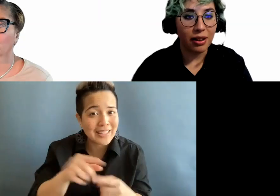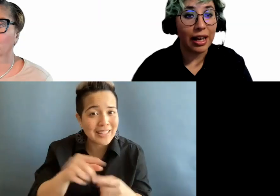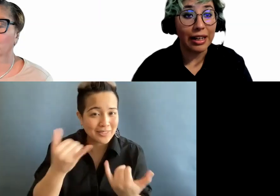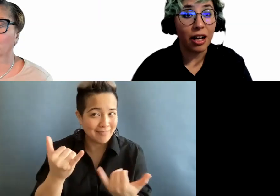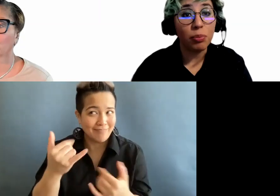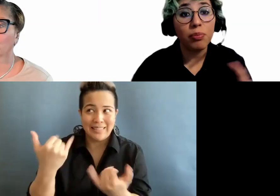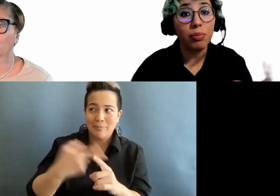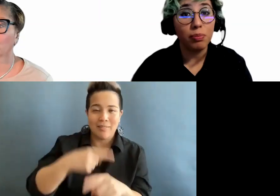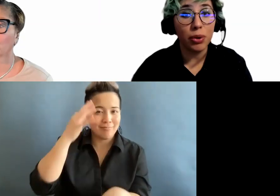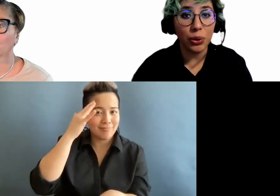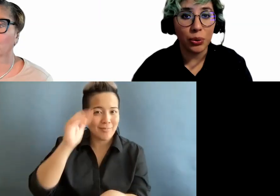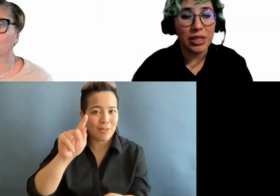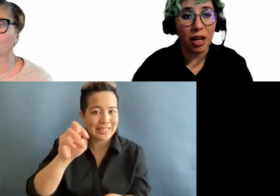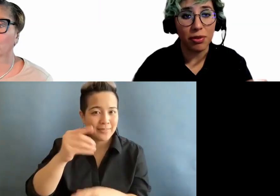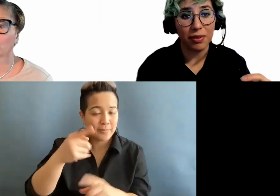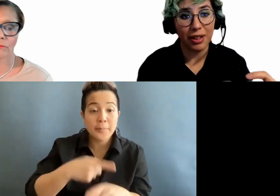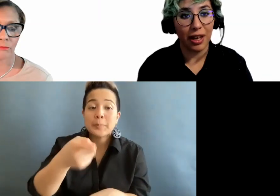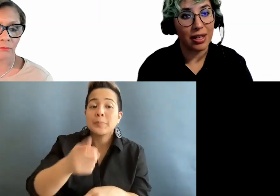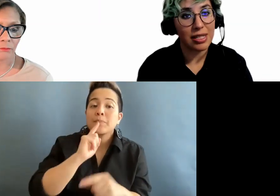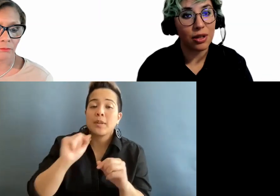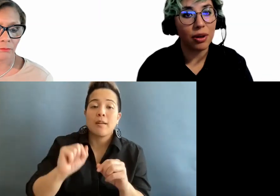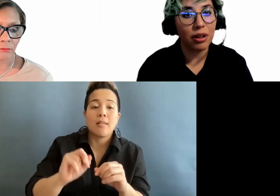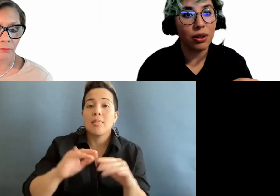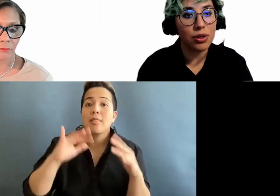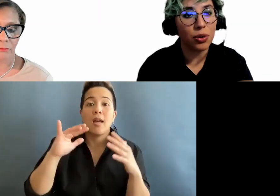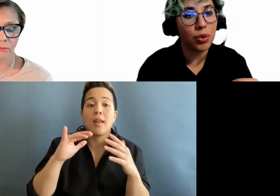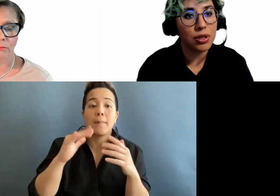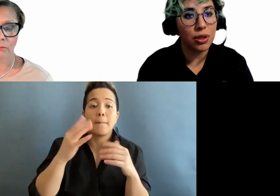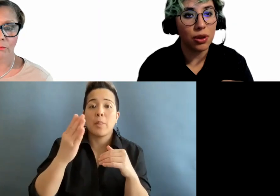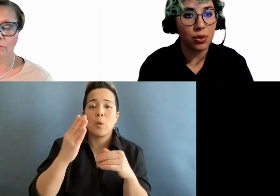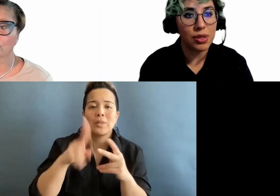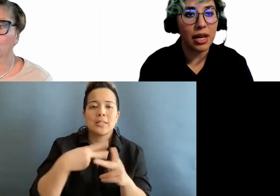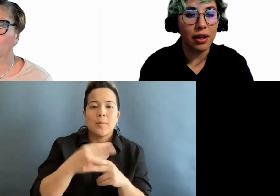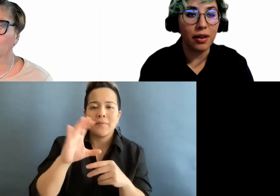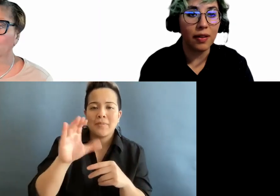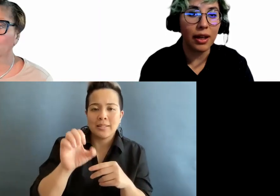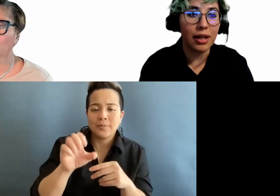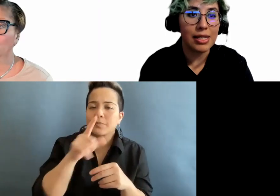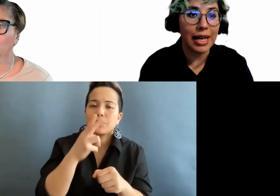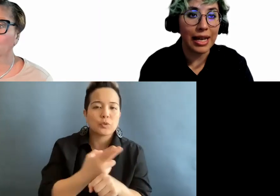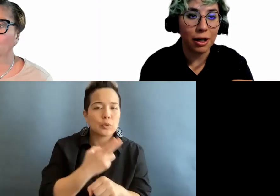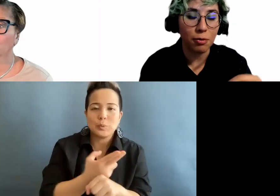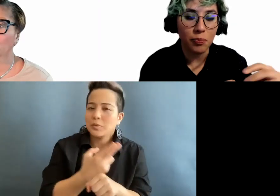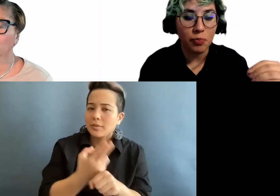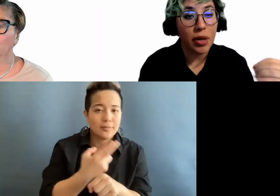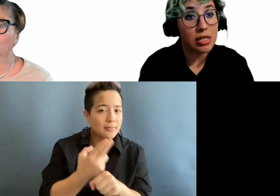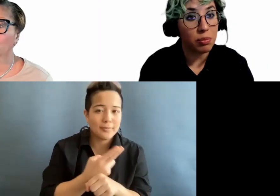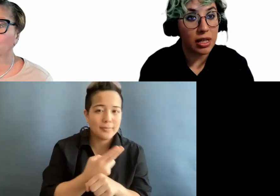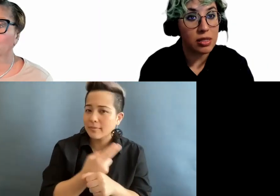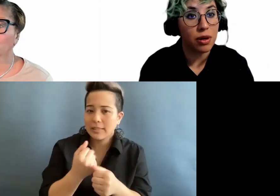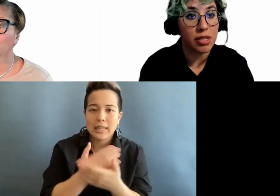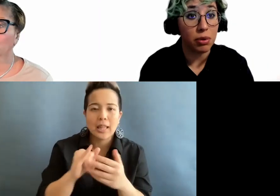lighted up blue type of case. So you don't want to use anything that is a puzzle piece to represent